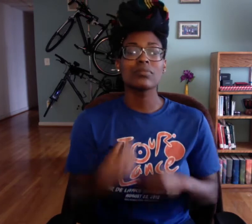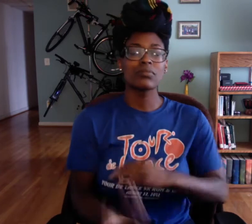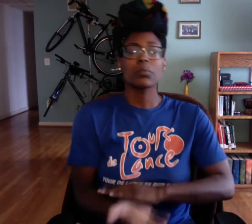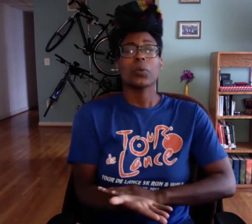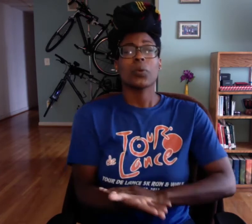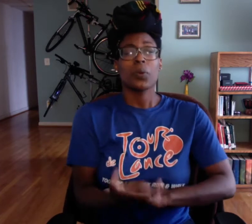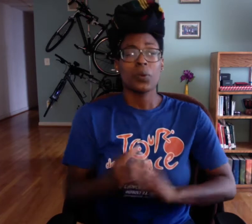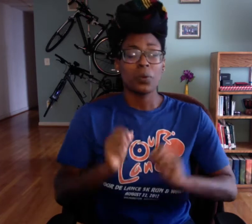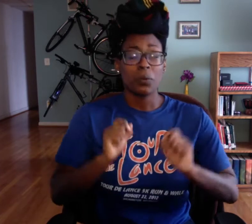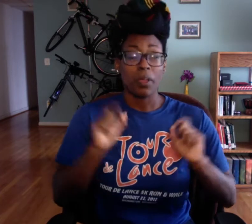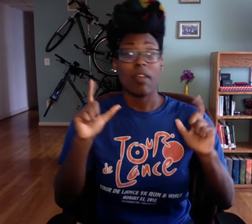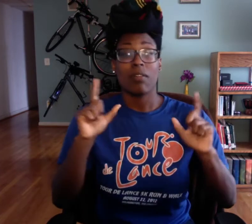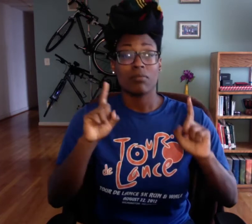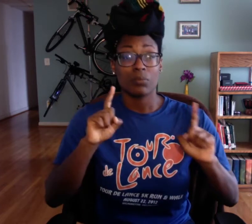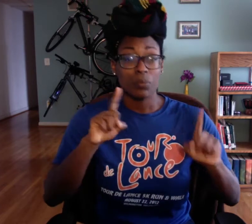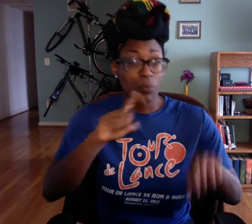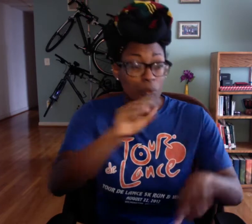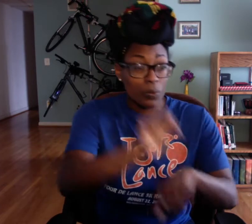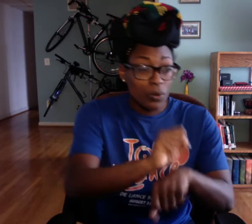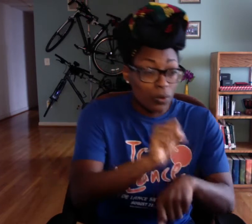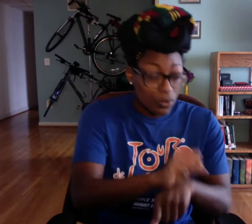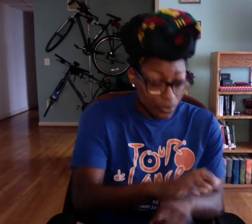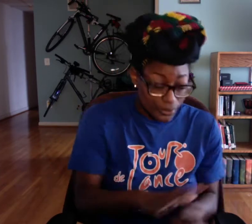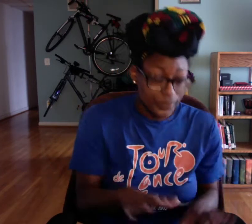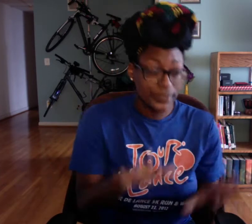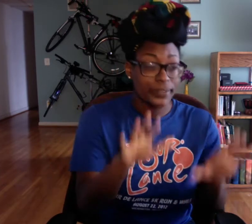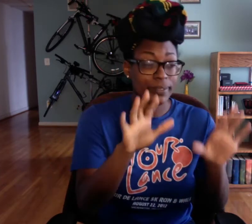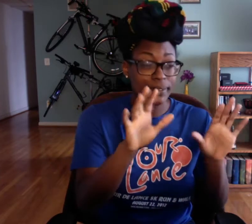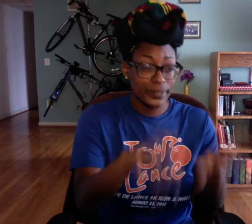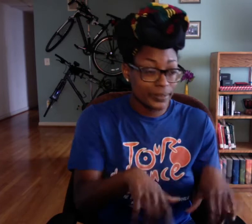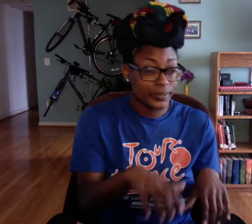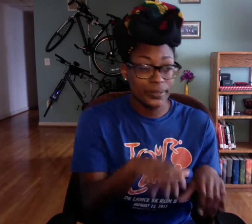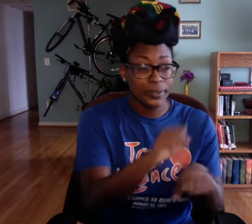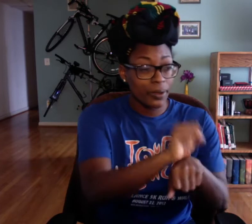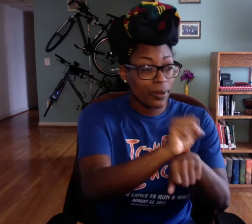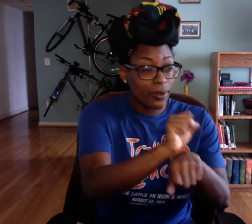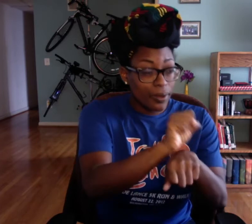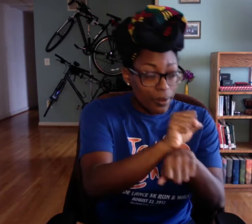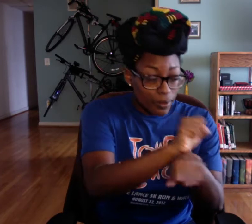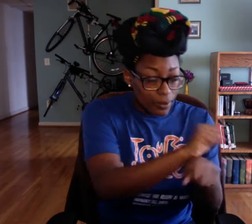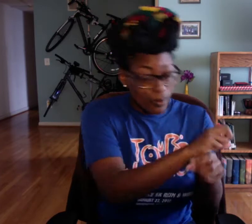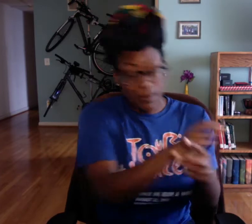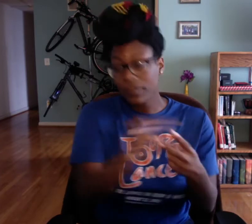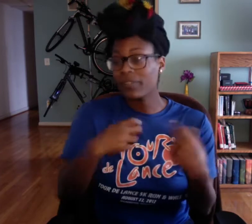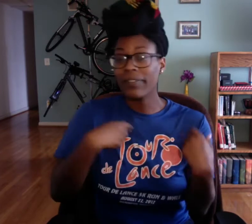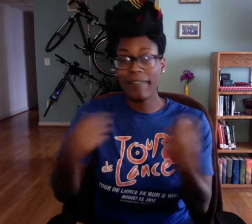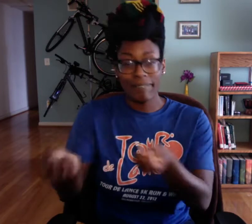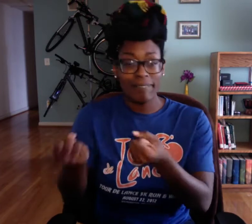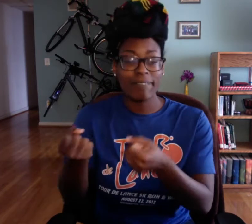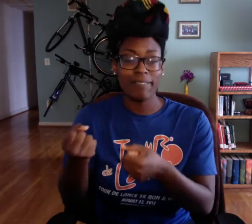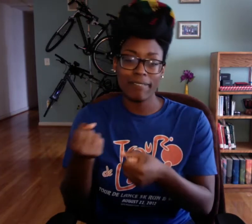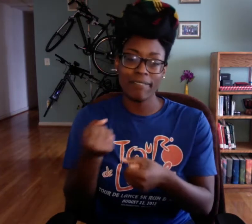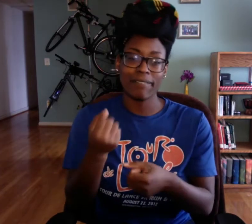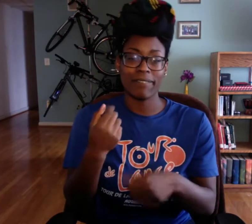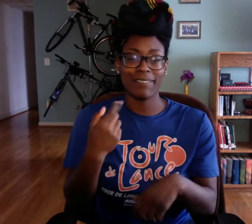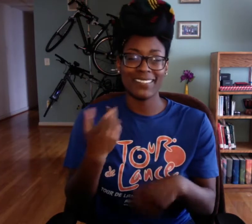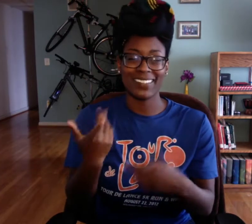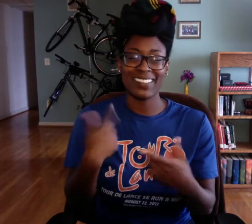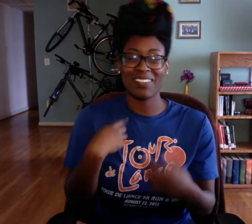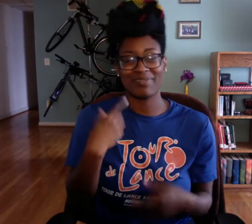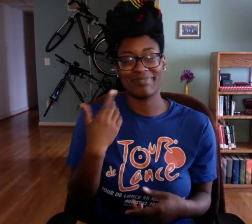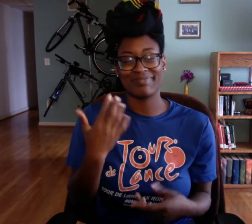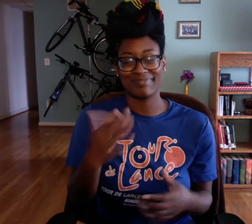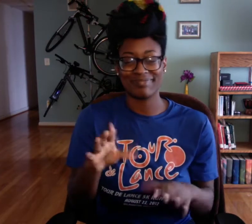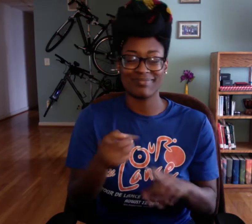I wake up early in the morning go to work, then I hop in my car [clears throat] and drive